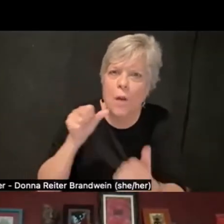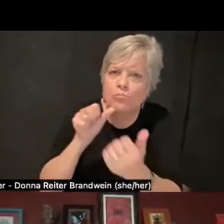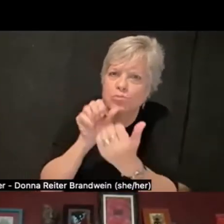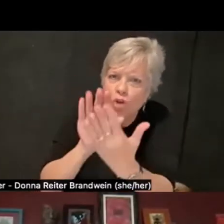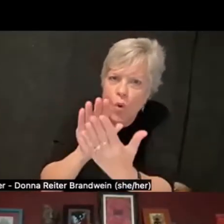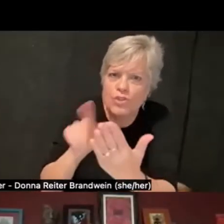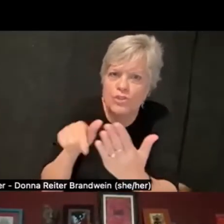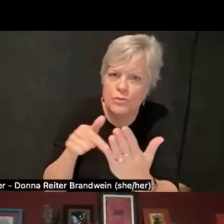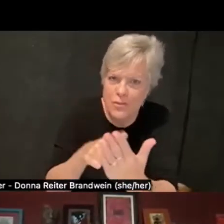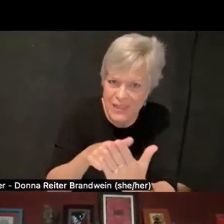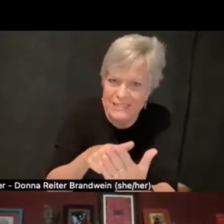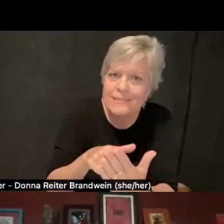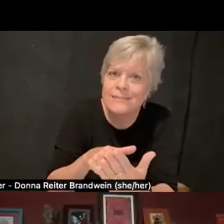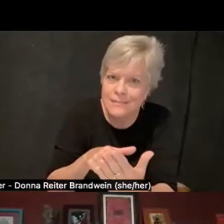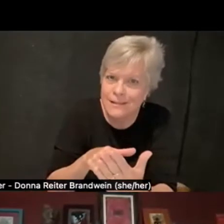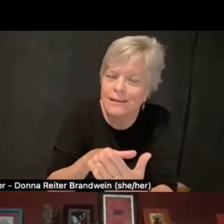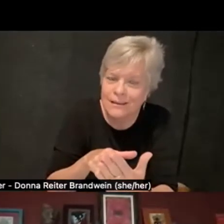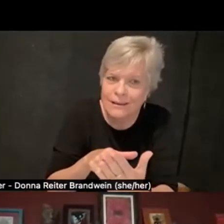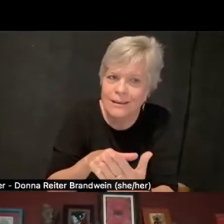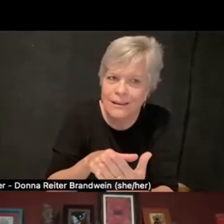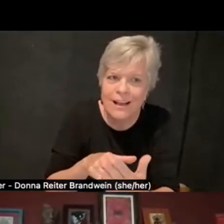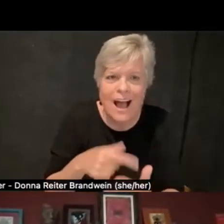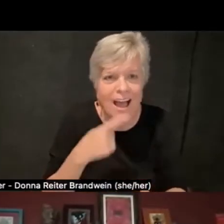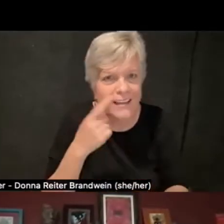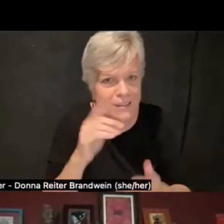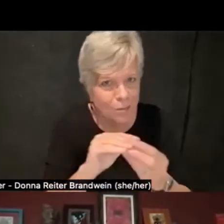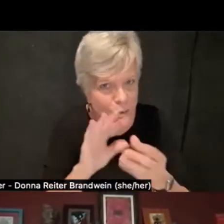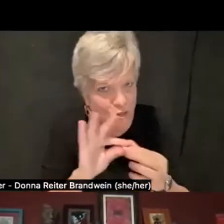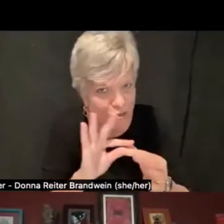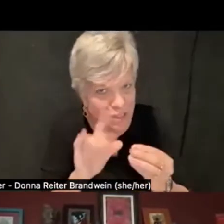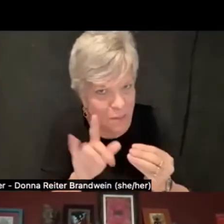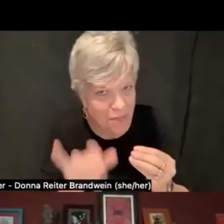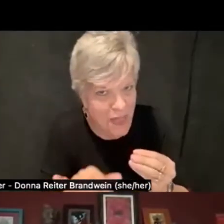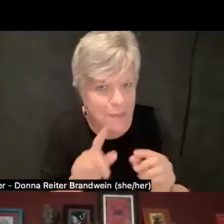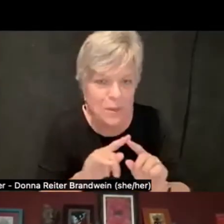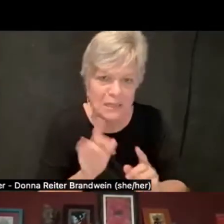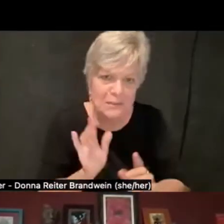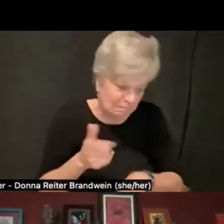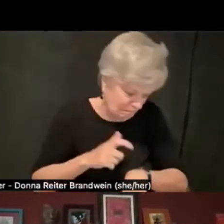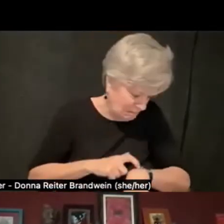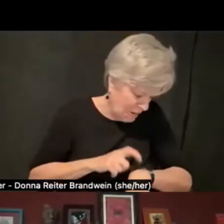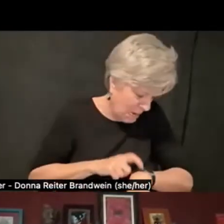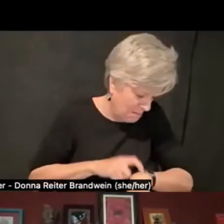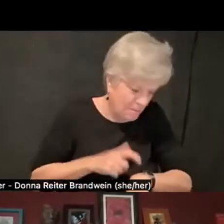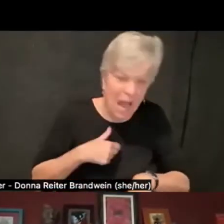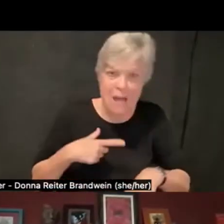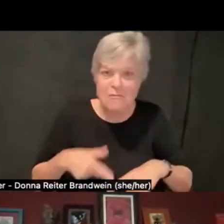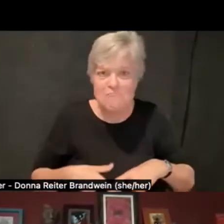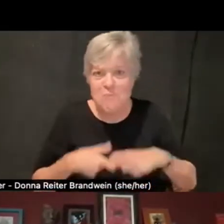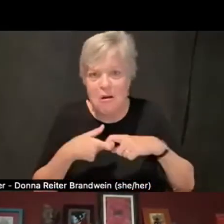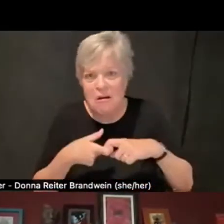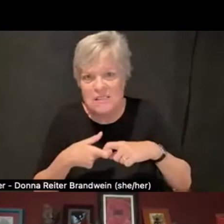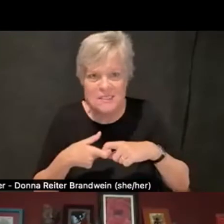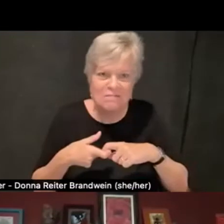So I can tell more stories about that, but in the interest of time, I will pause and just add that